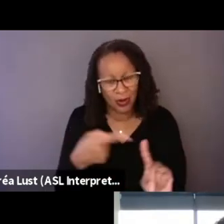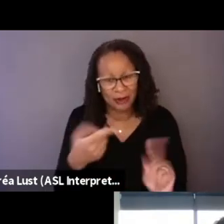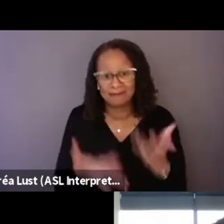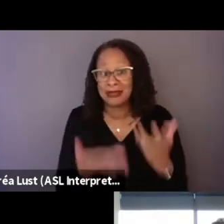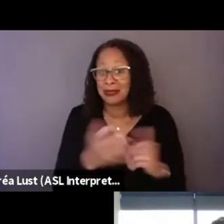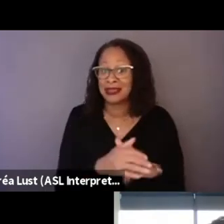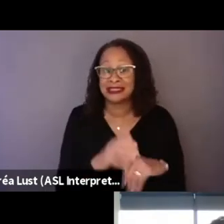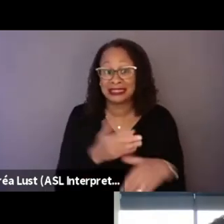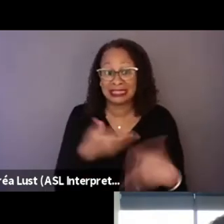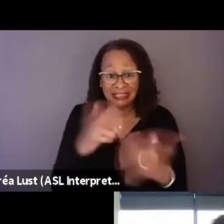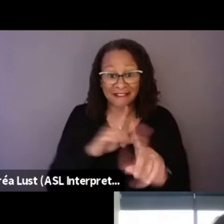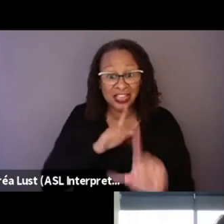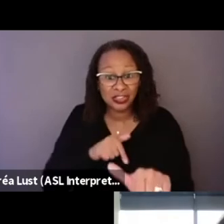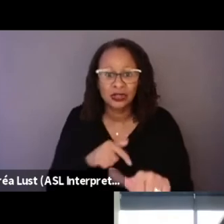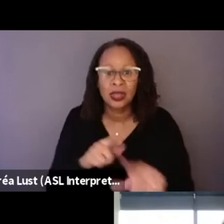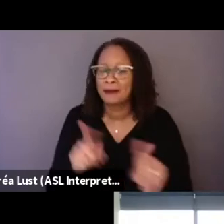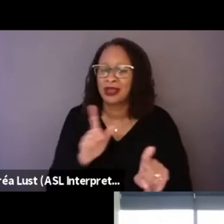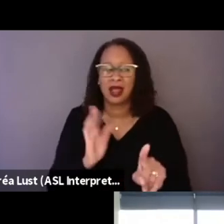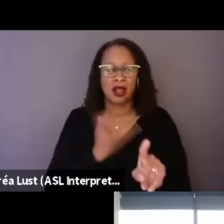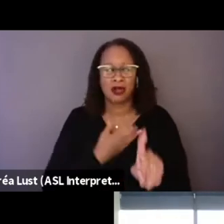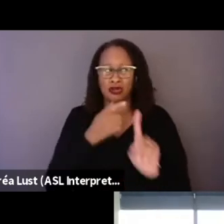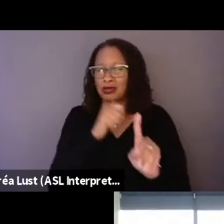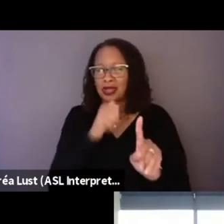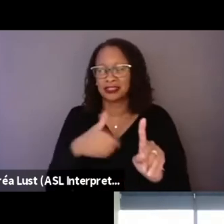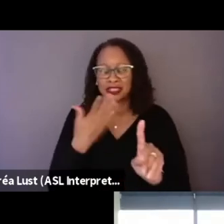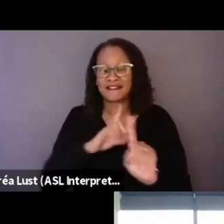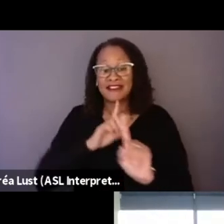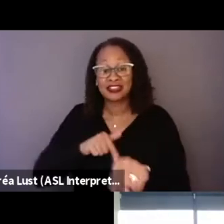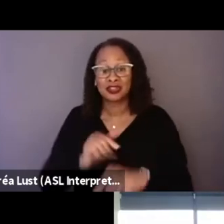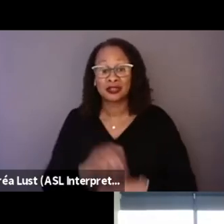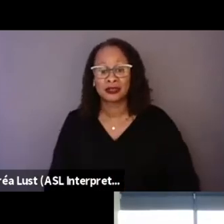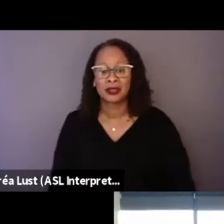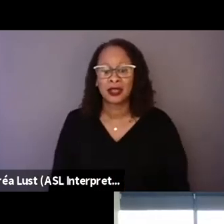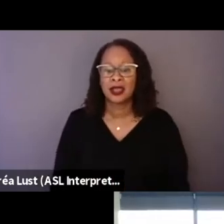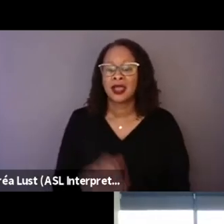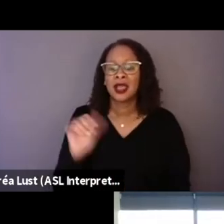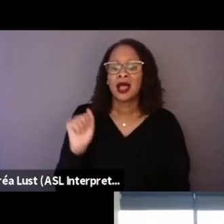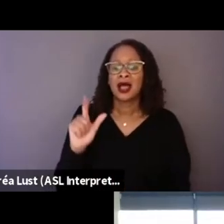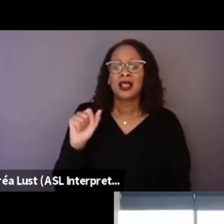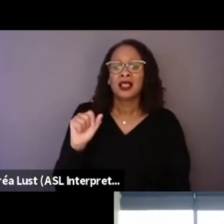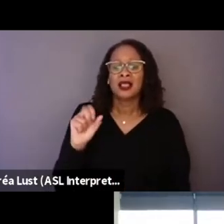but we didn't want to give answers from the beginning. Alonso, so I want to put that same question to you.